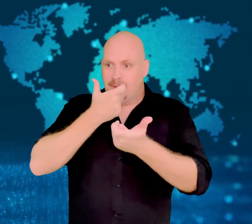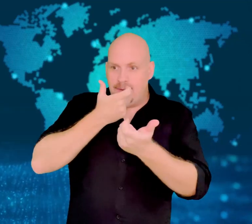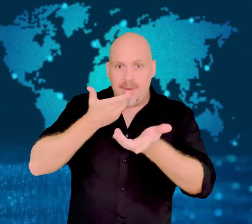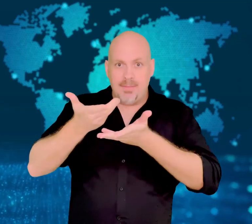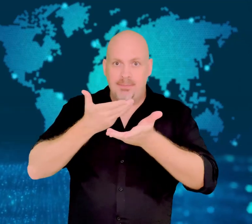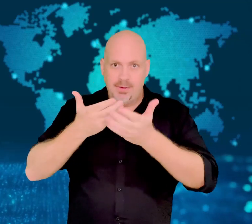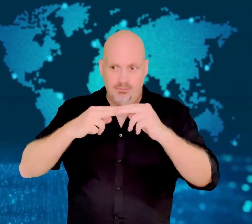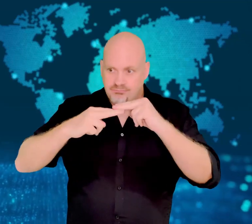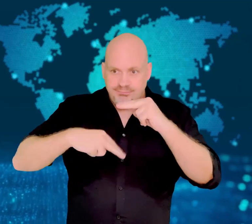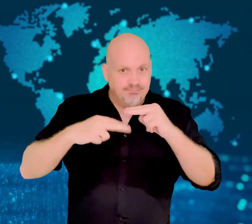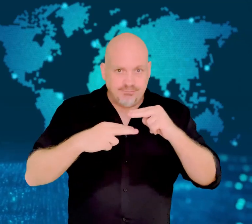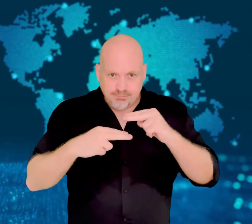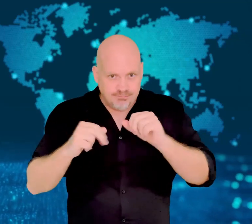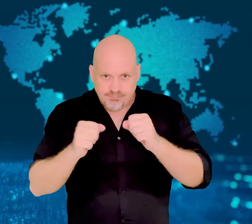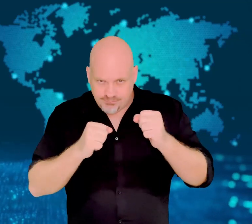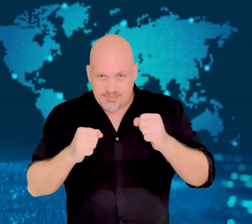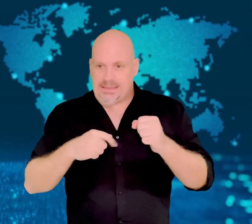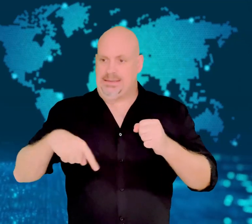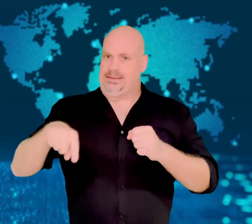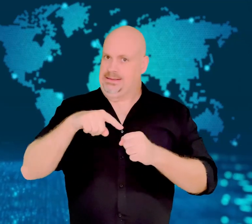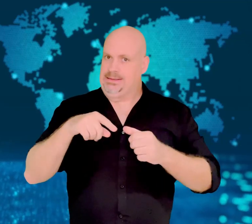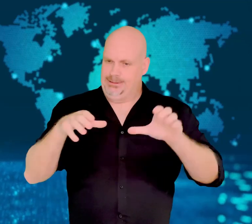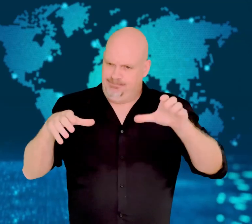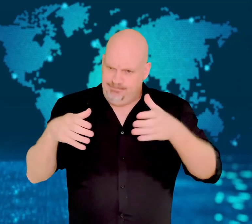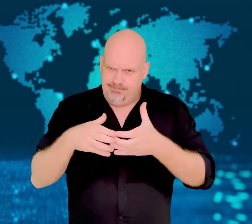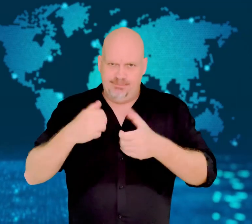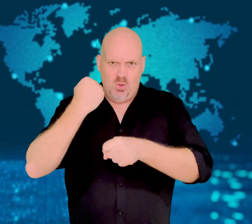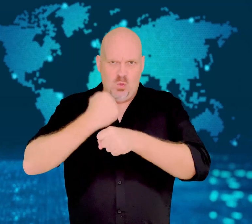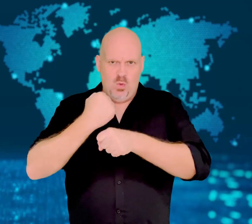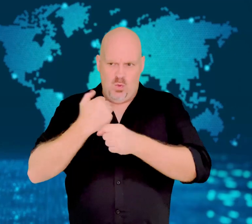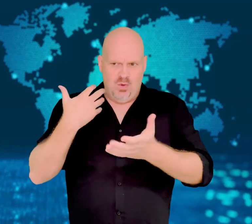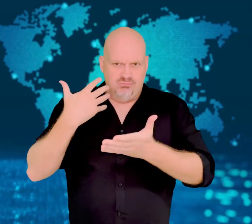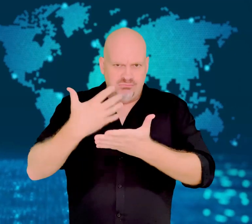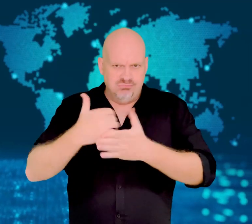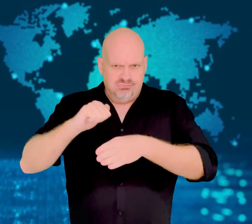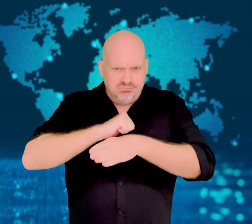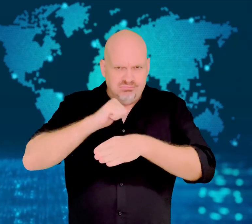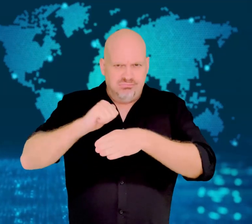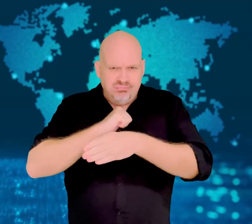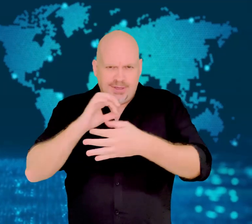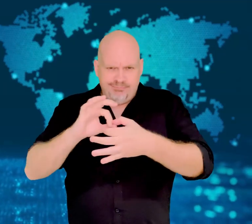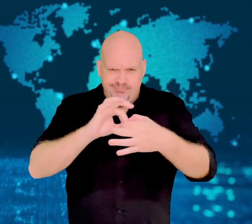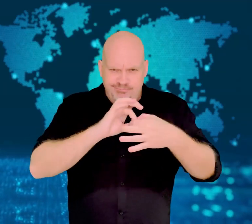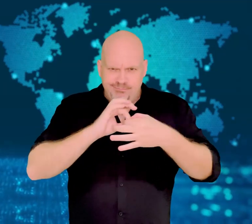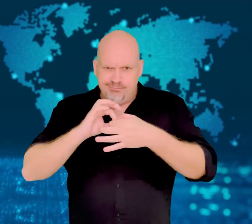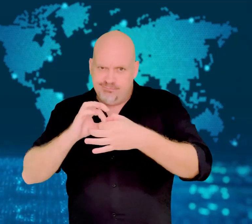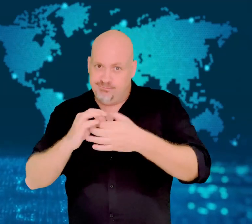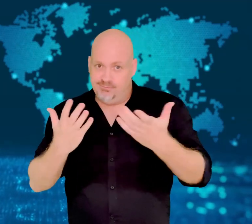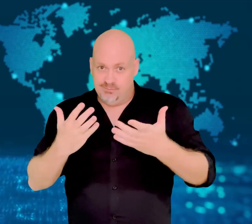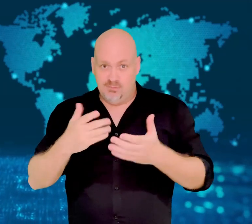They practiced to work together because of the danger if they did not